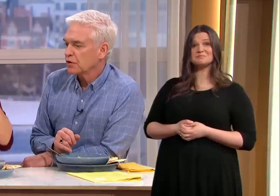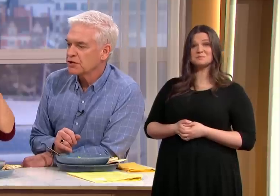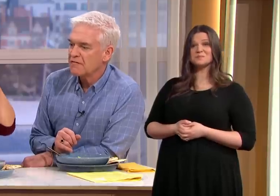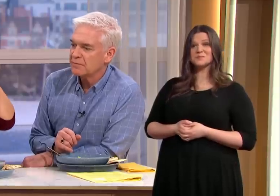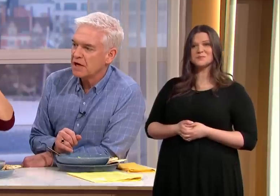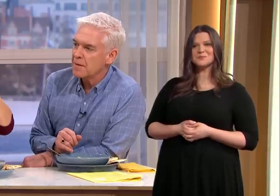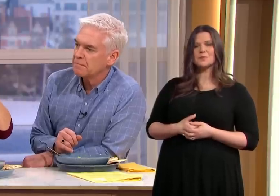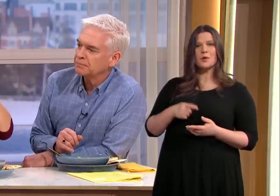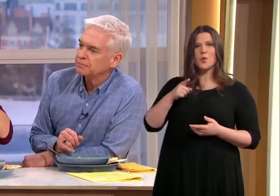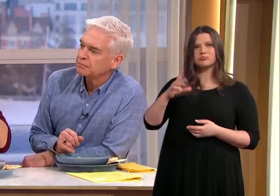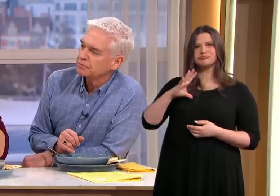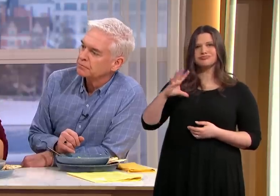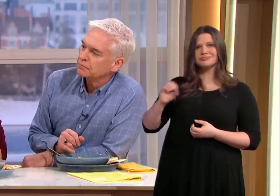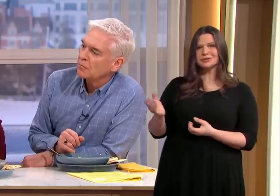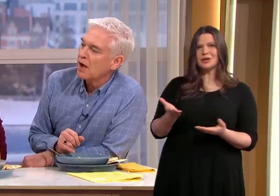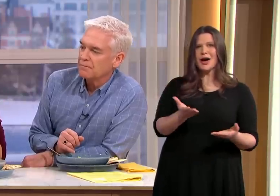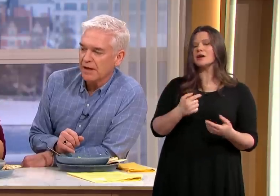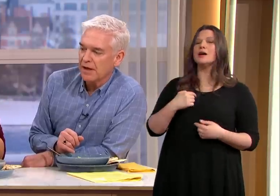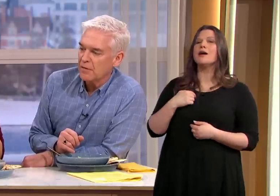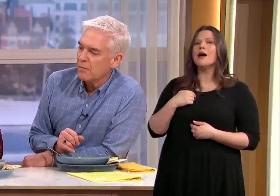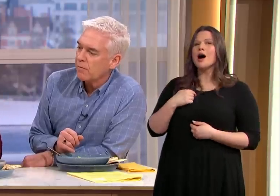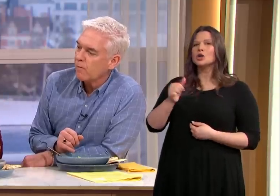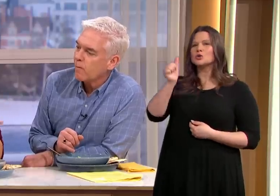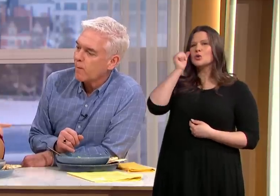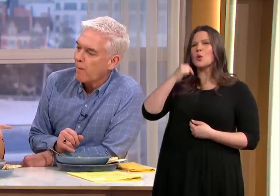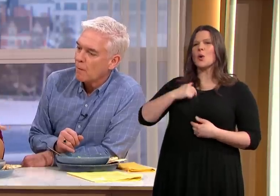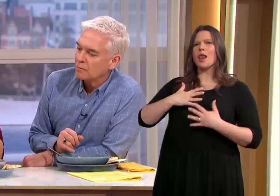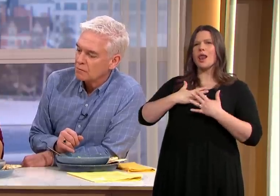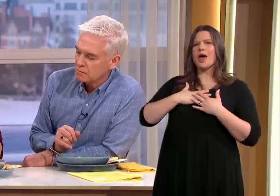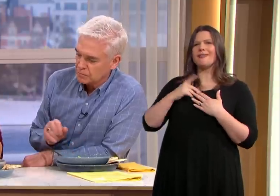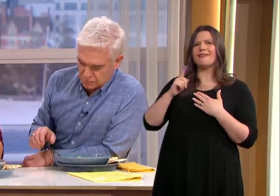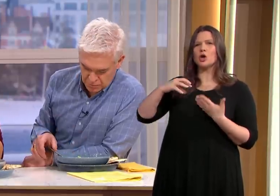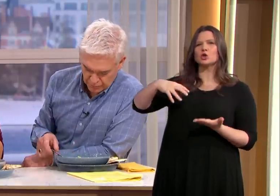serve up time do you know what I really love there you go all the toppings that you put on here